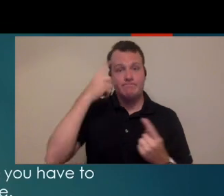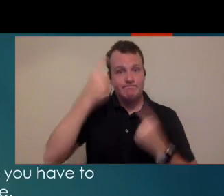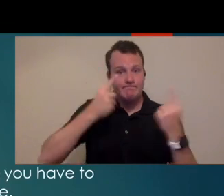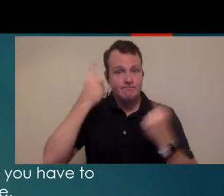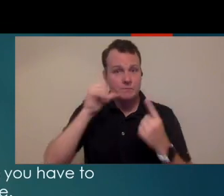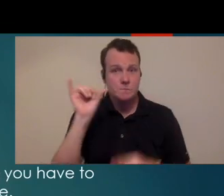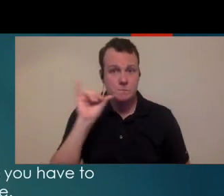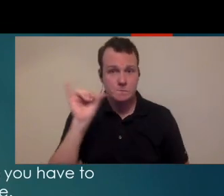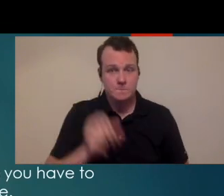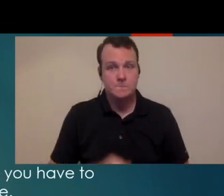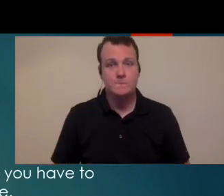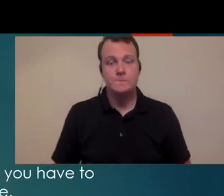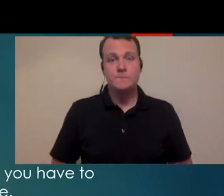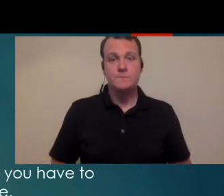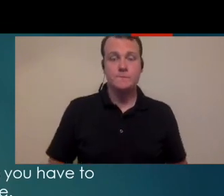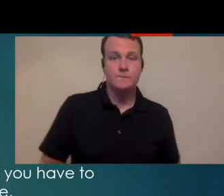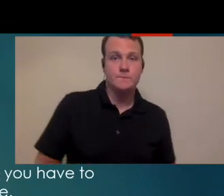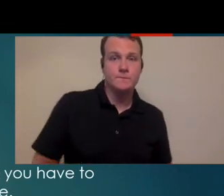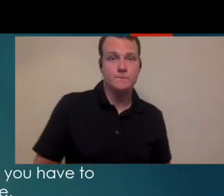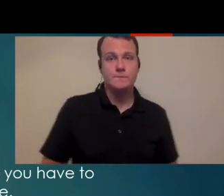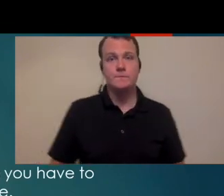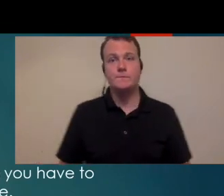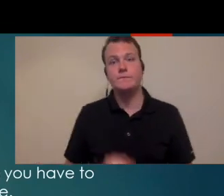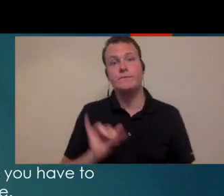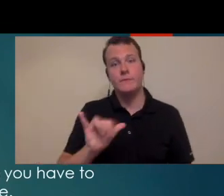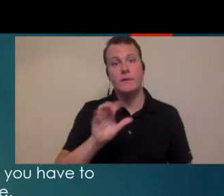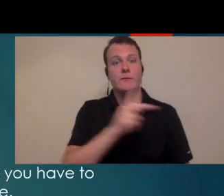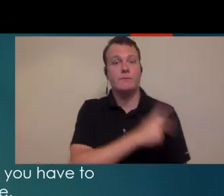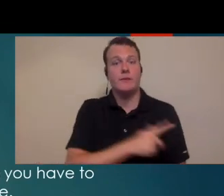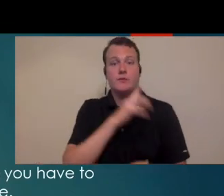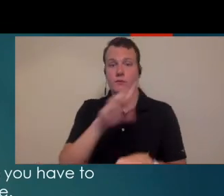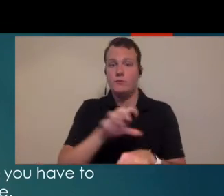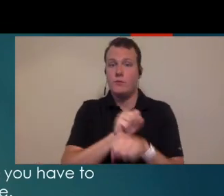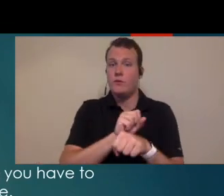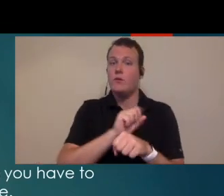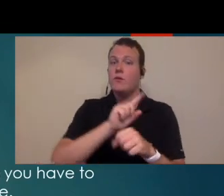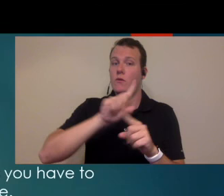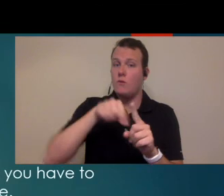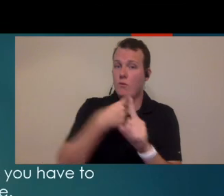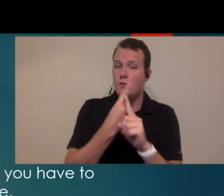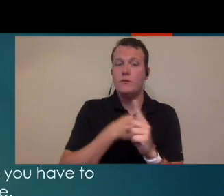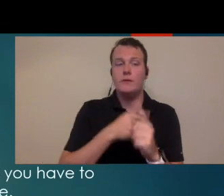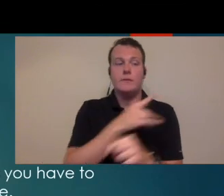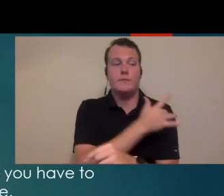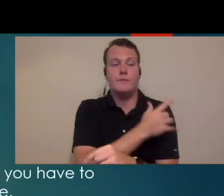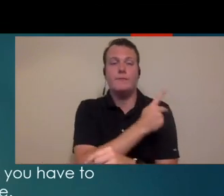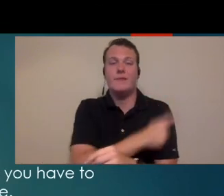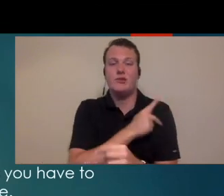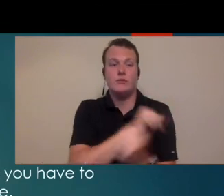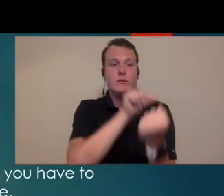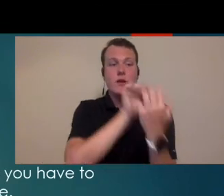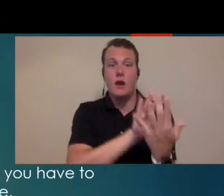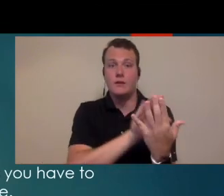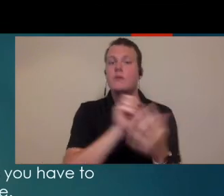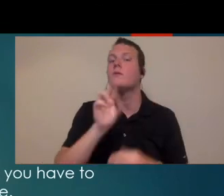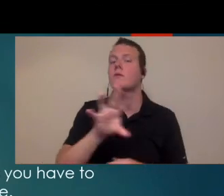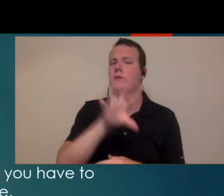consider with this. so the question would be, is that patient appointment supposed to be just the direct patient contact, or does it need to allow enough